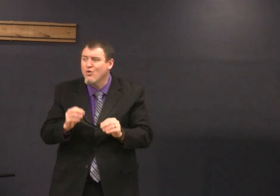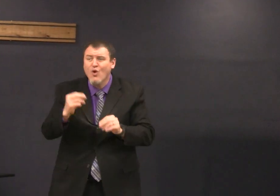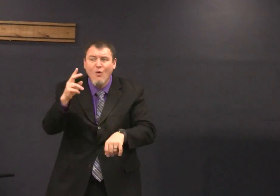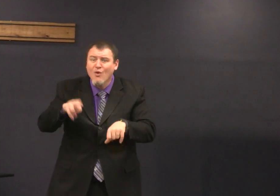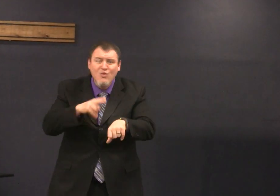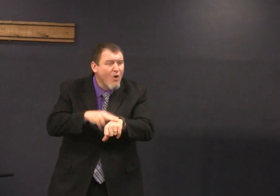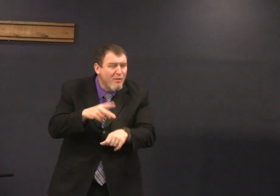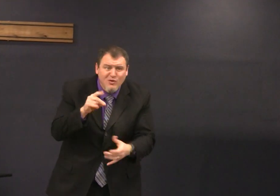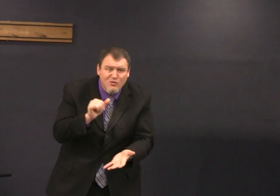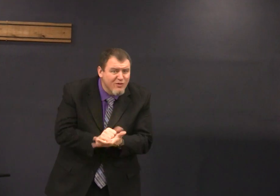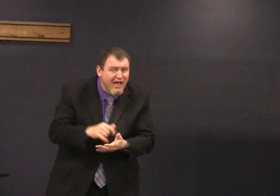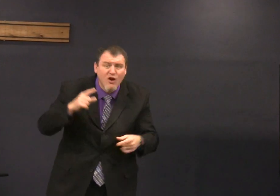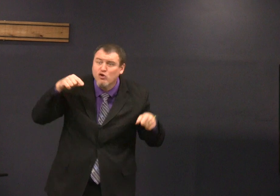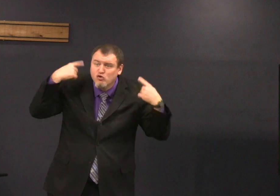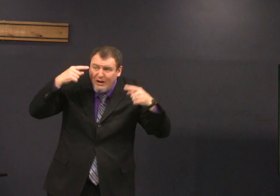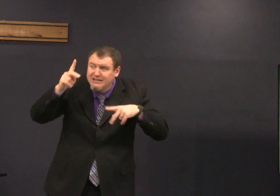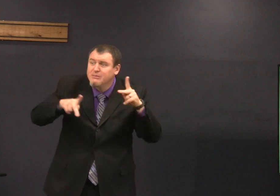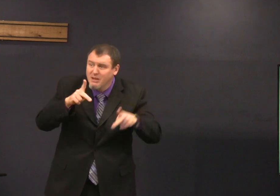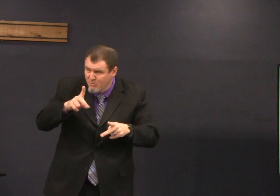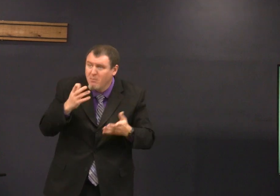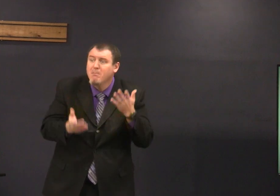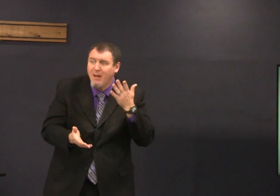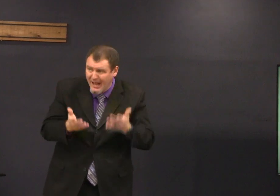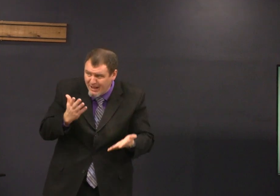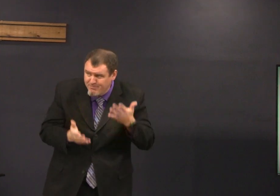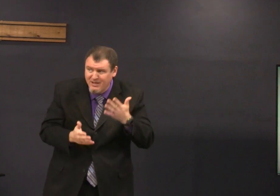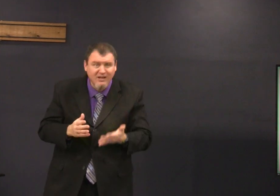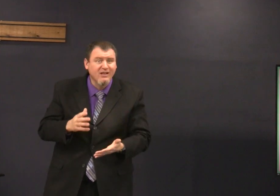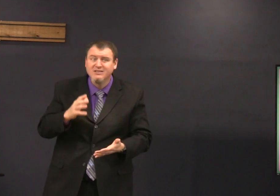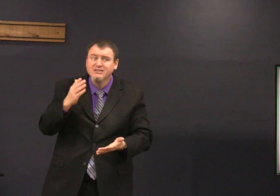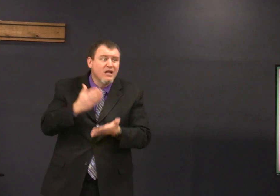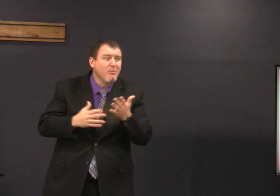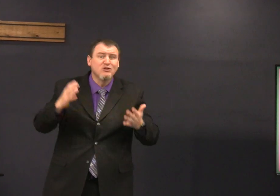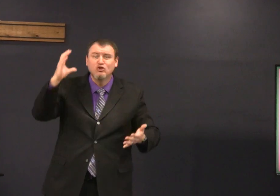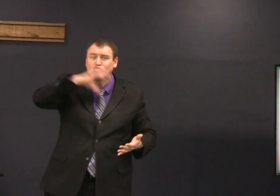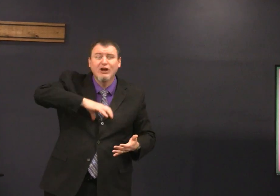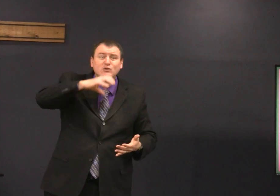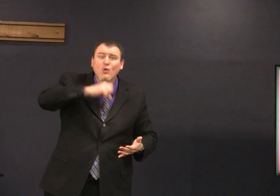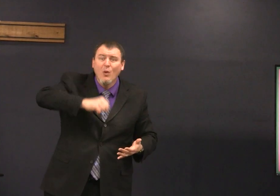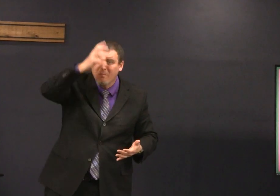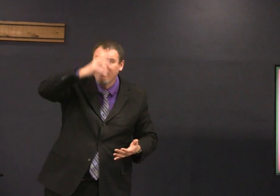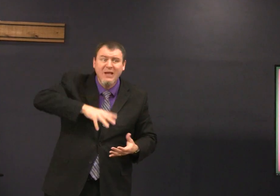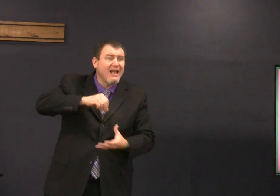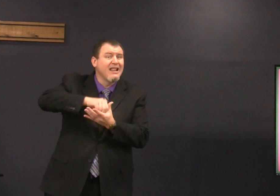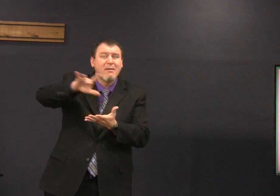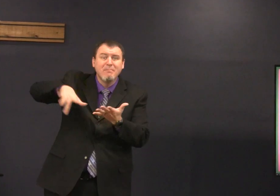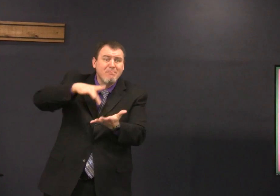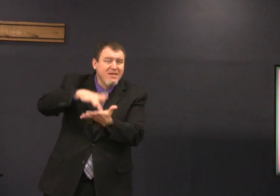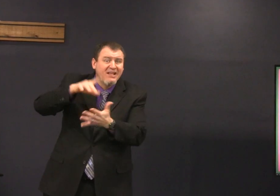do people do that as a general rule no they don't this guy must be crazy some strange old